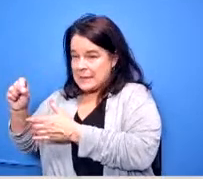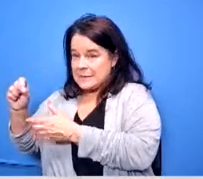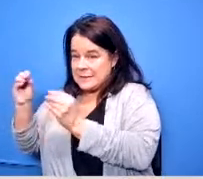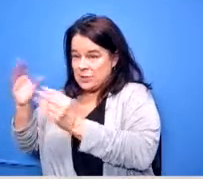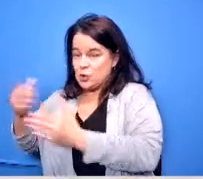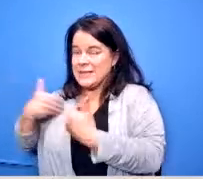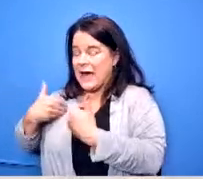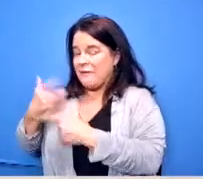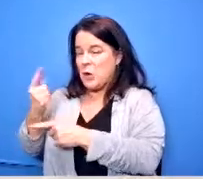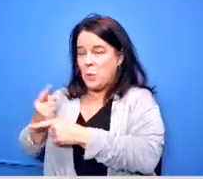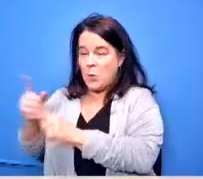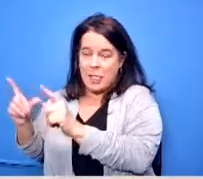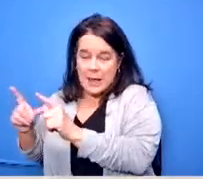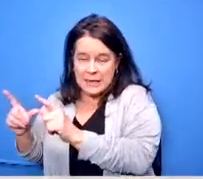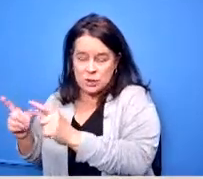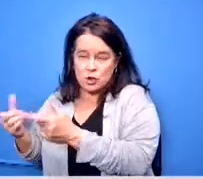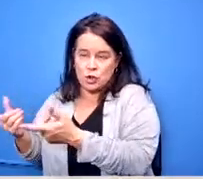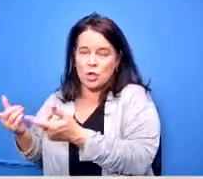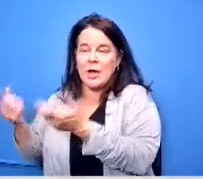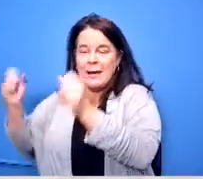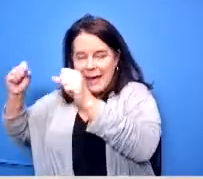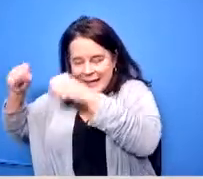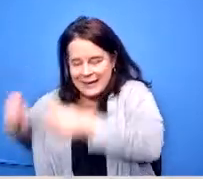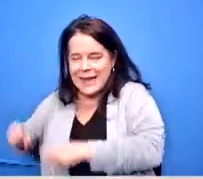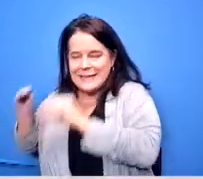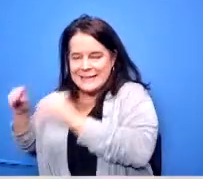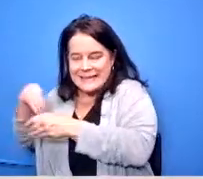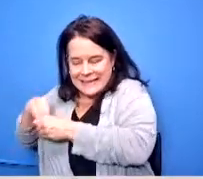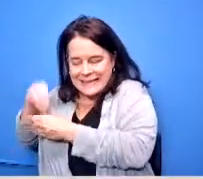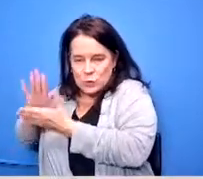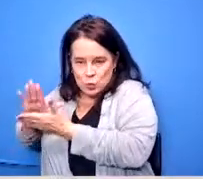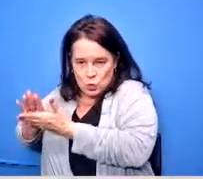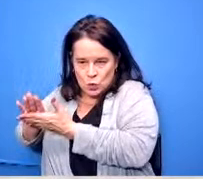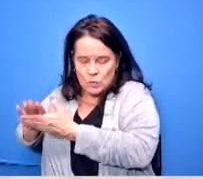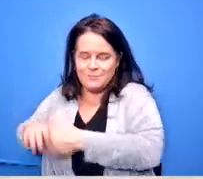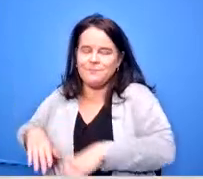so we have a variety of ways that we can get the college credit plus classes done and we